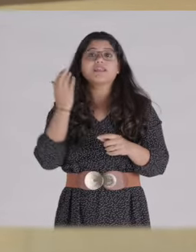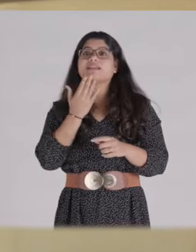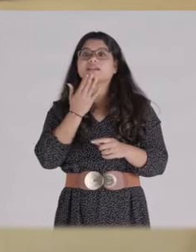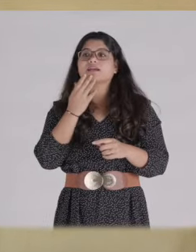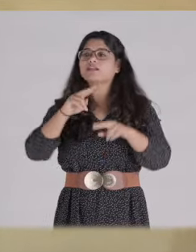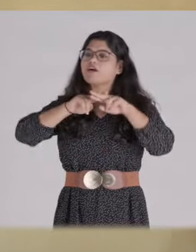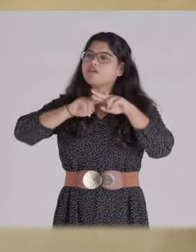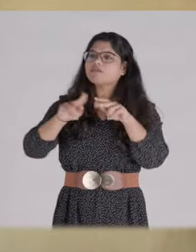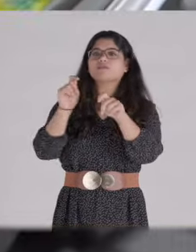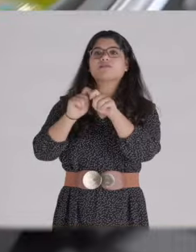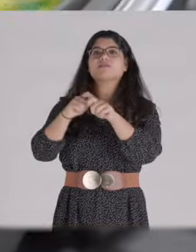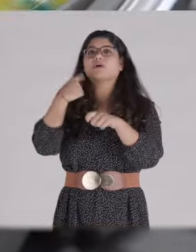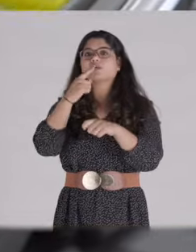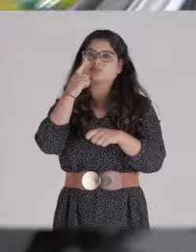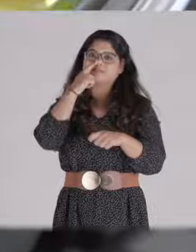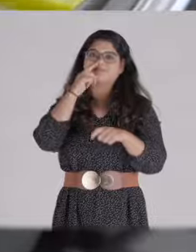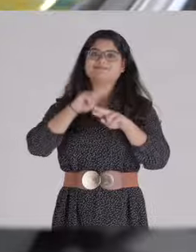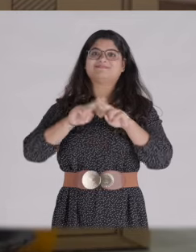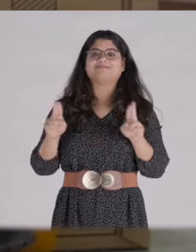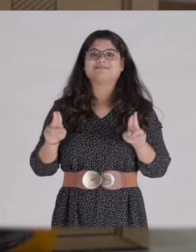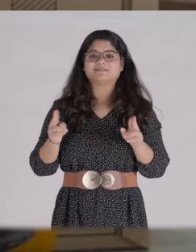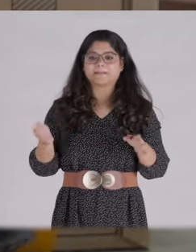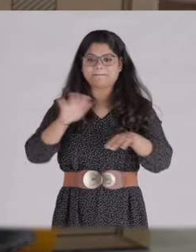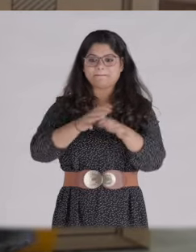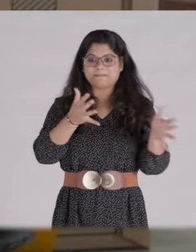female workforce. And if you see our new packaging lines,